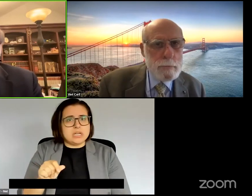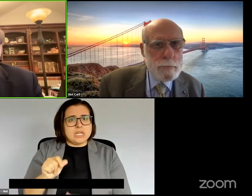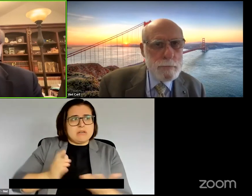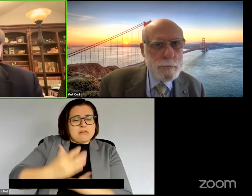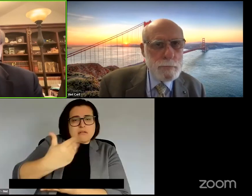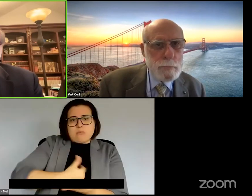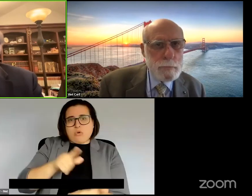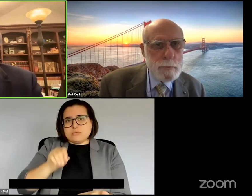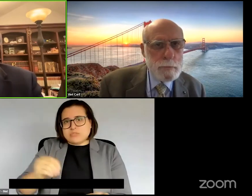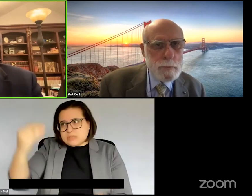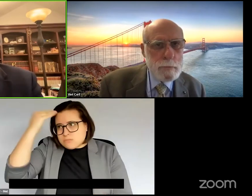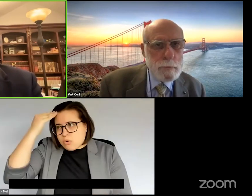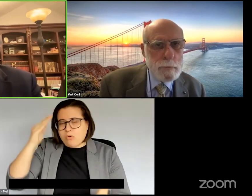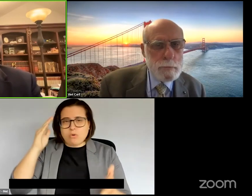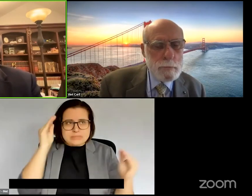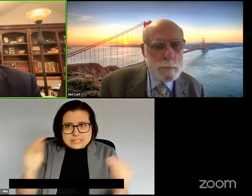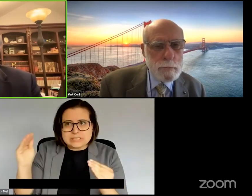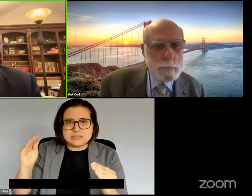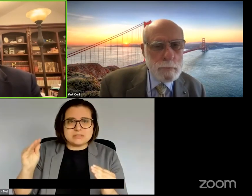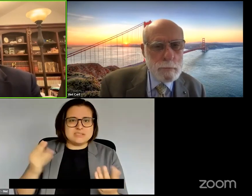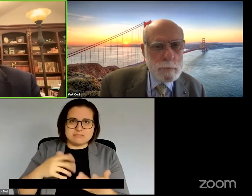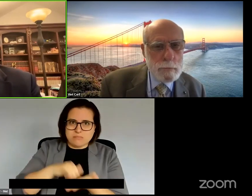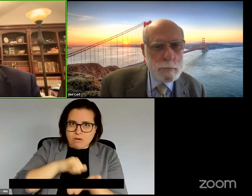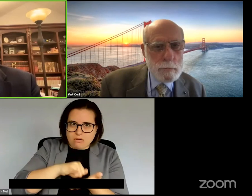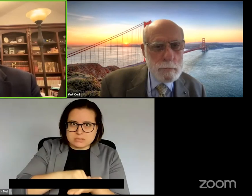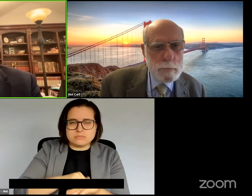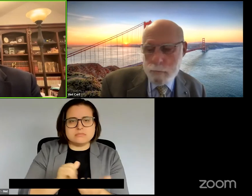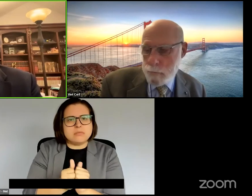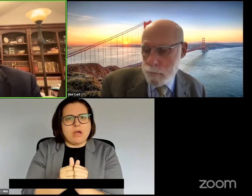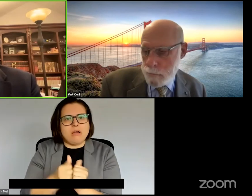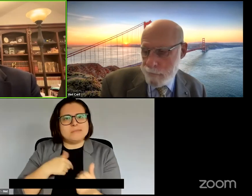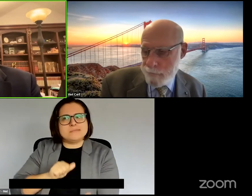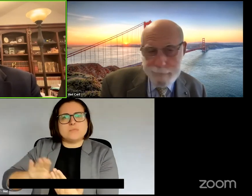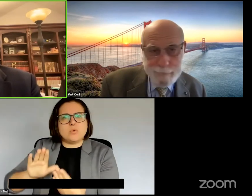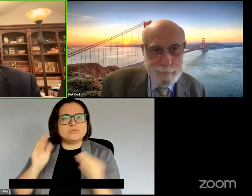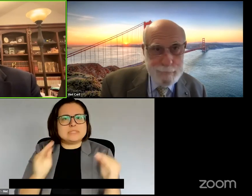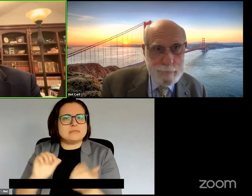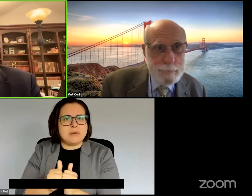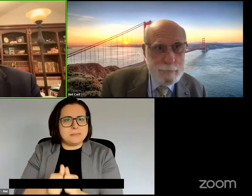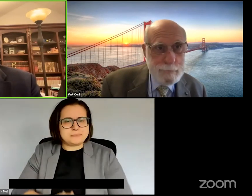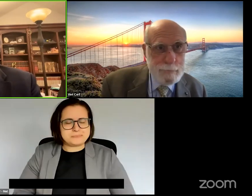be looking at this that might work and so we'll be examining that and then finally we'll